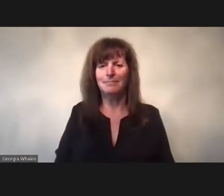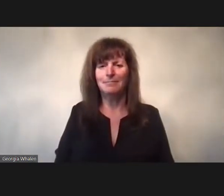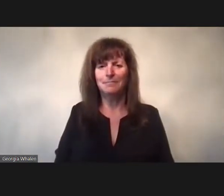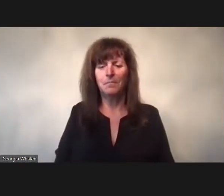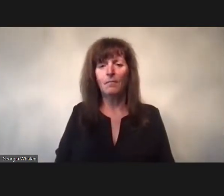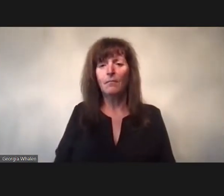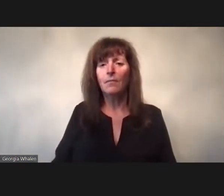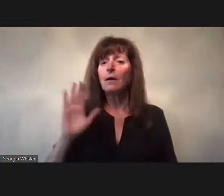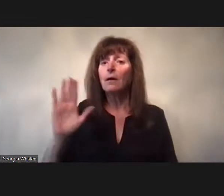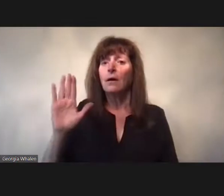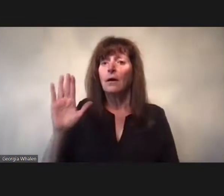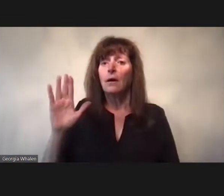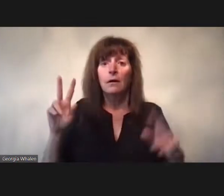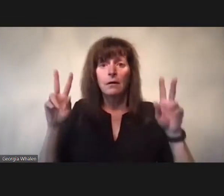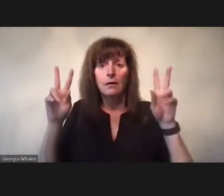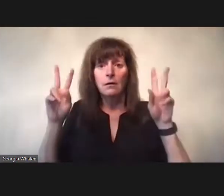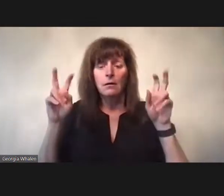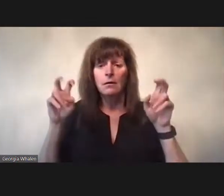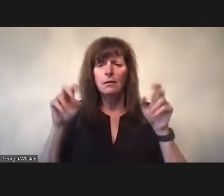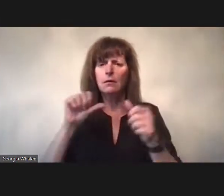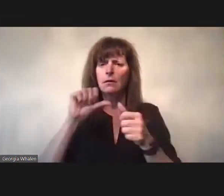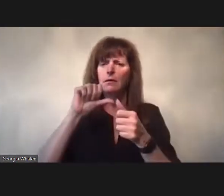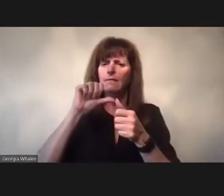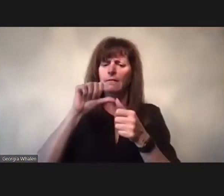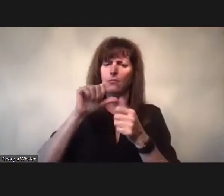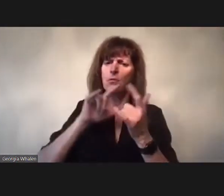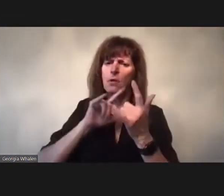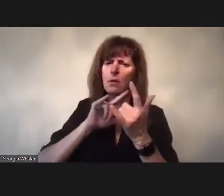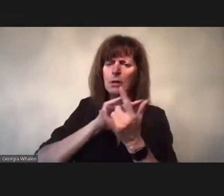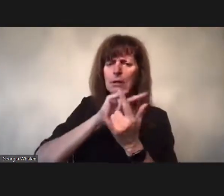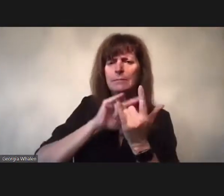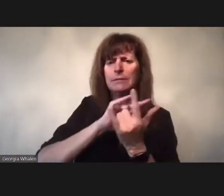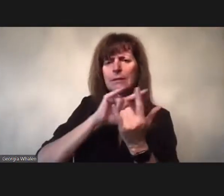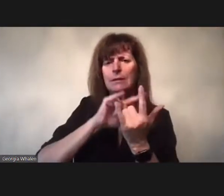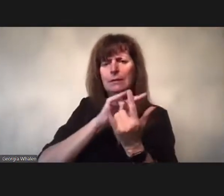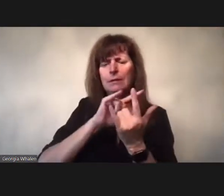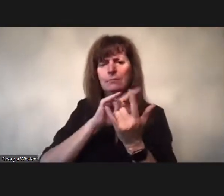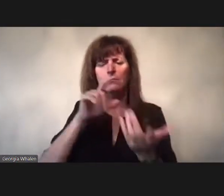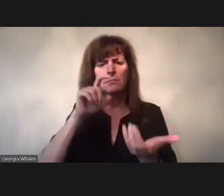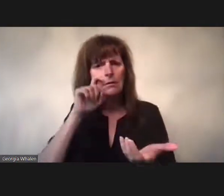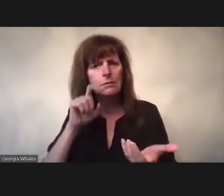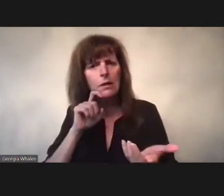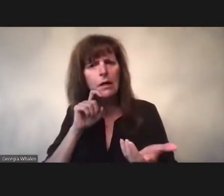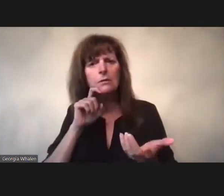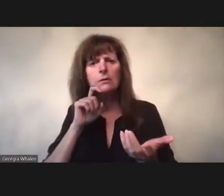The presentation is called Viral Intimacies: Sex or the Replication of Undoing.